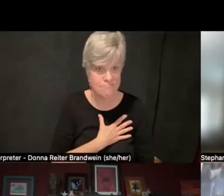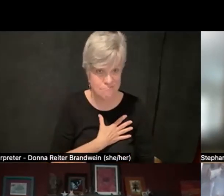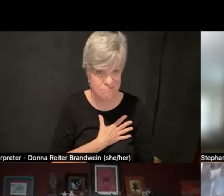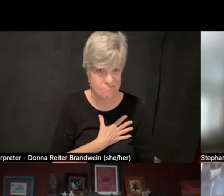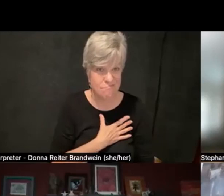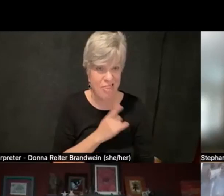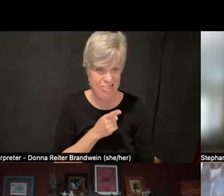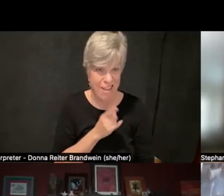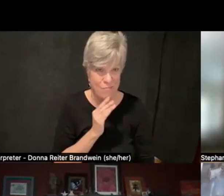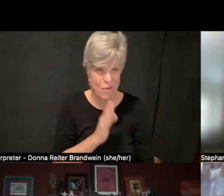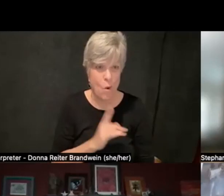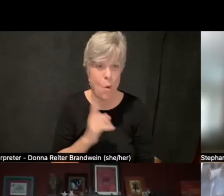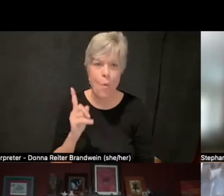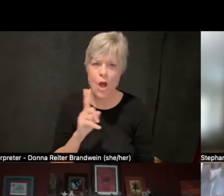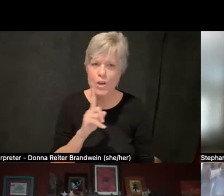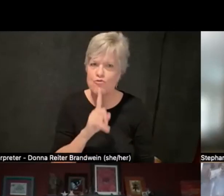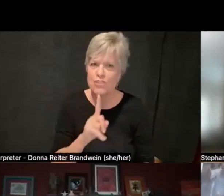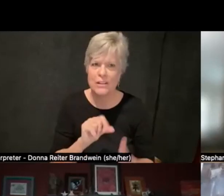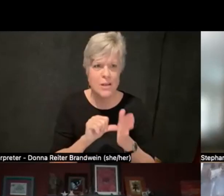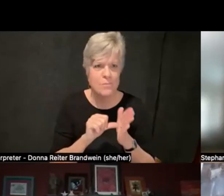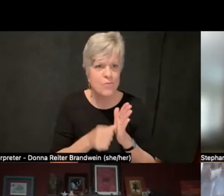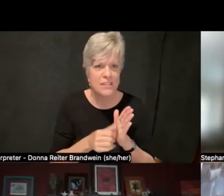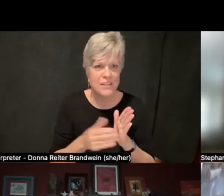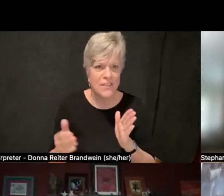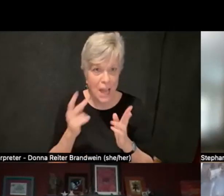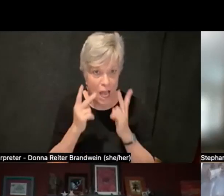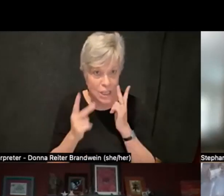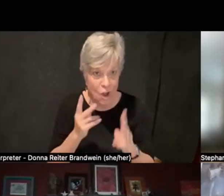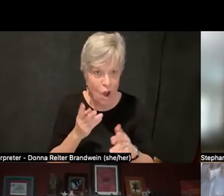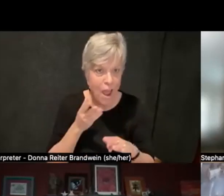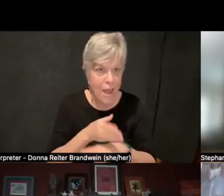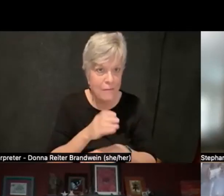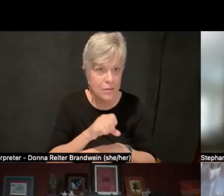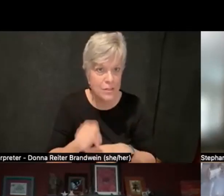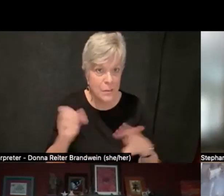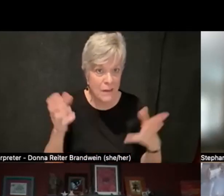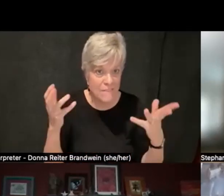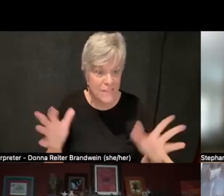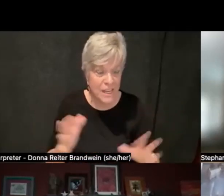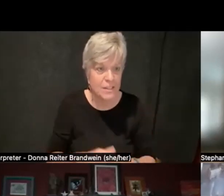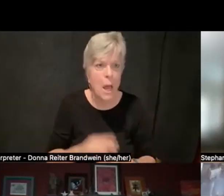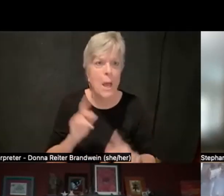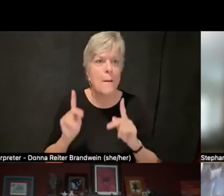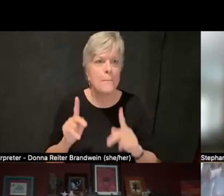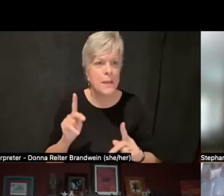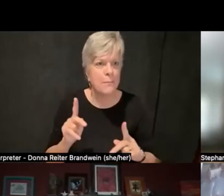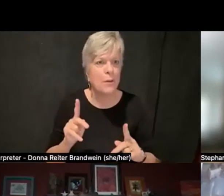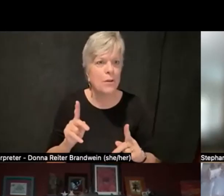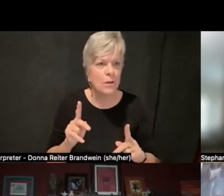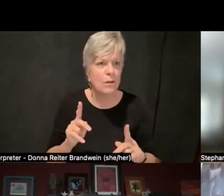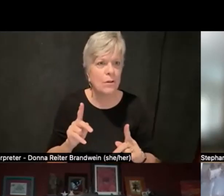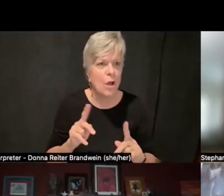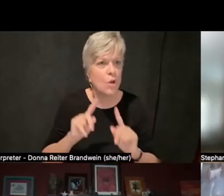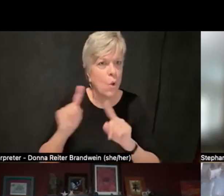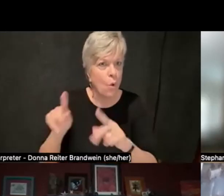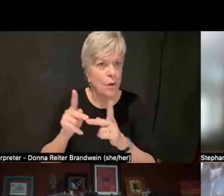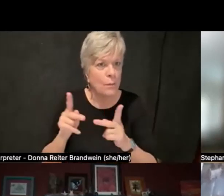really impressive thing I saw after the semester was people taking to places like Rate My Professor